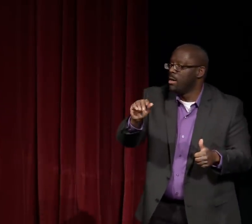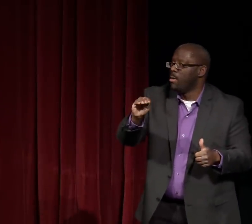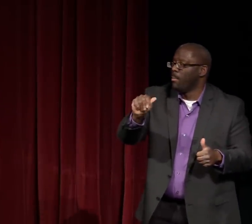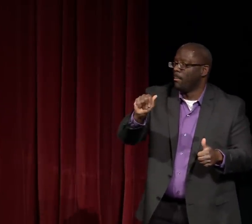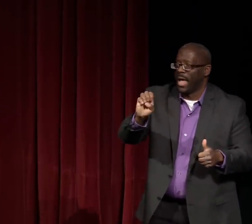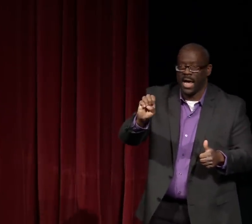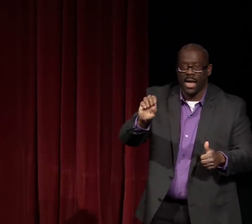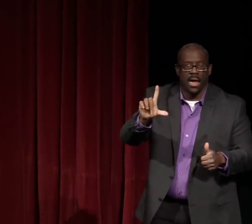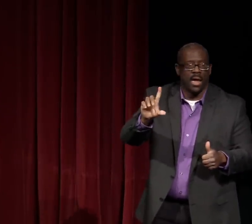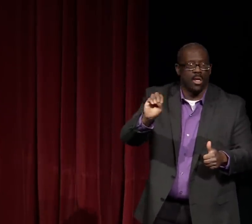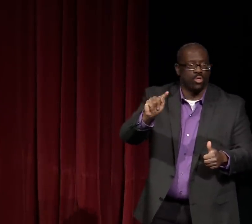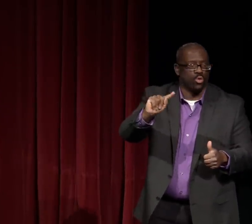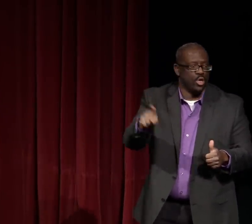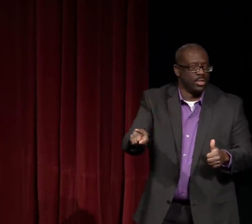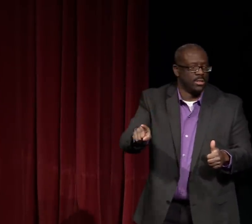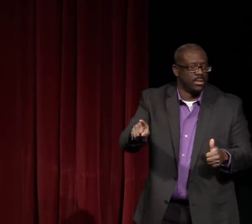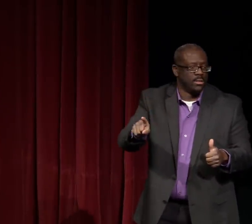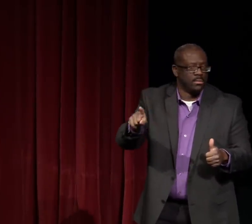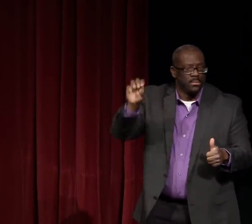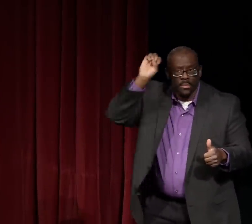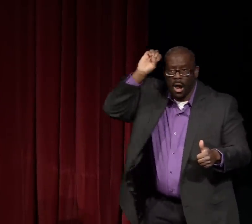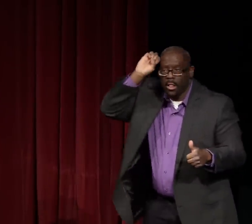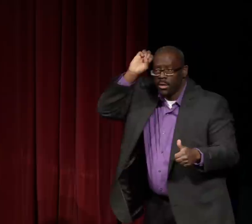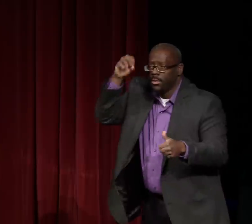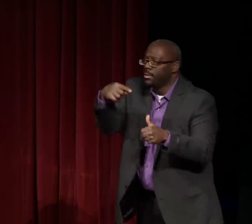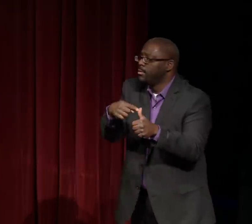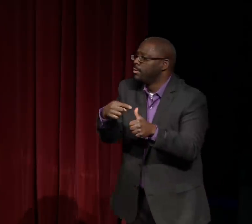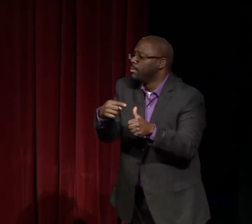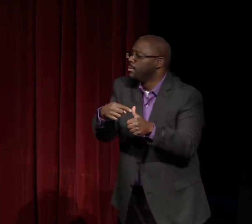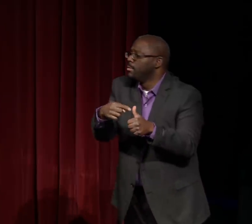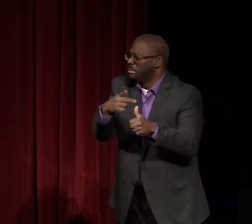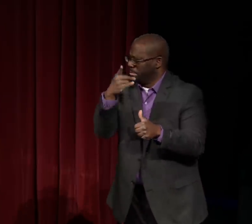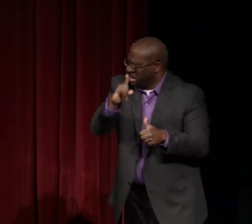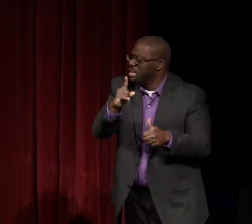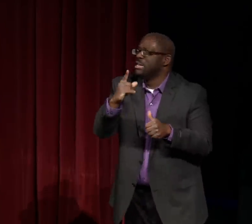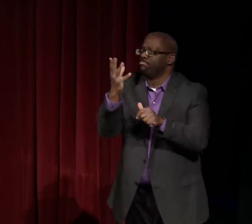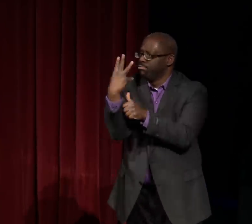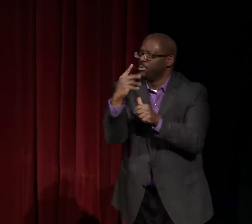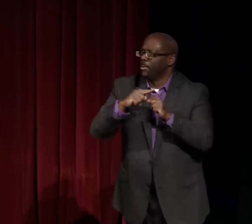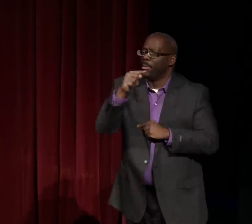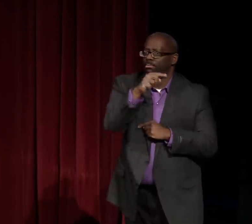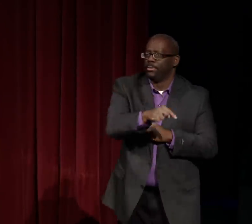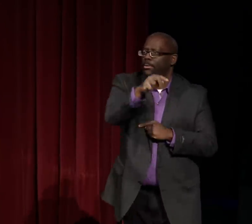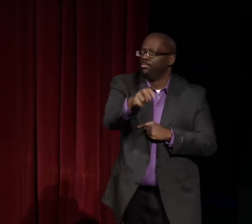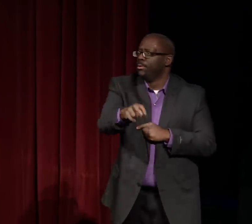on a regular basis in different publications. One is very well known. For instance Ella Mae Lentz